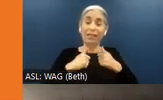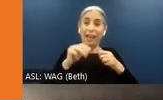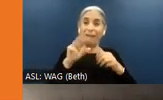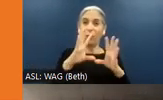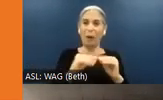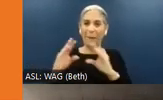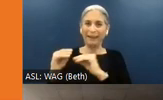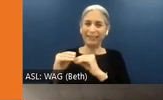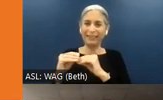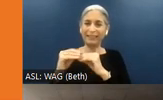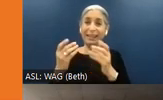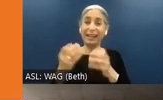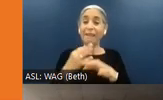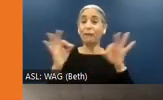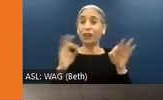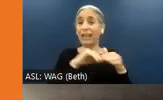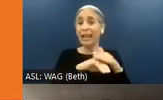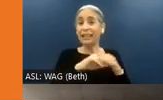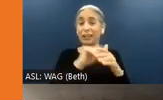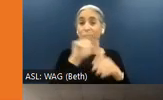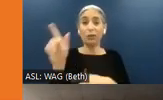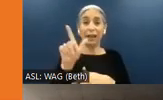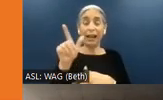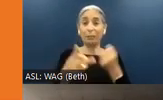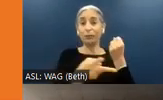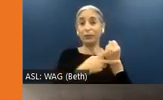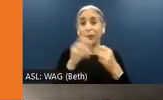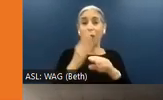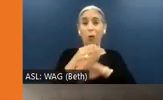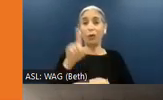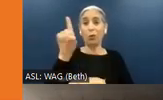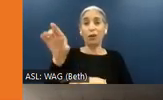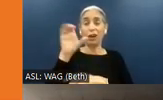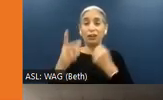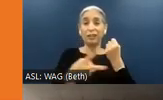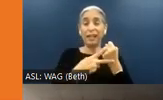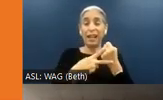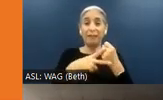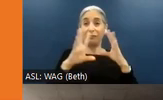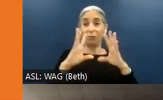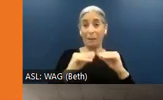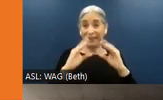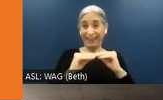complimentary access to our library of over 100 archived webinars and our Connections